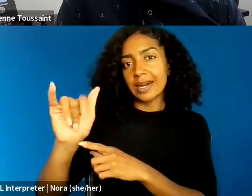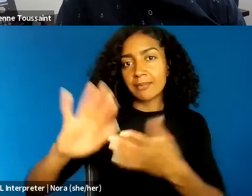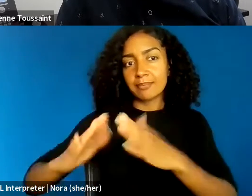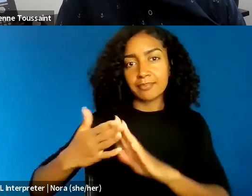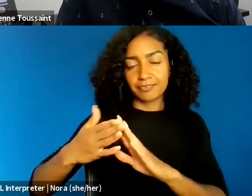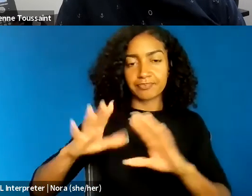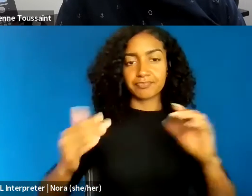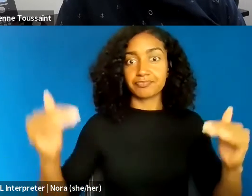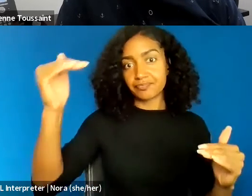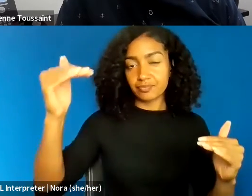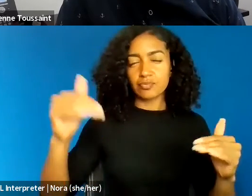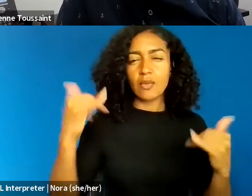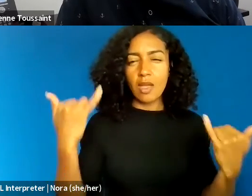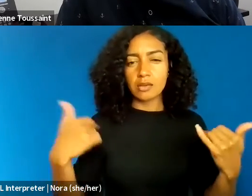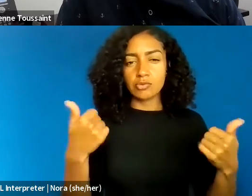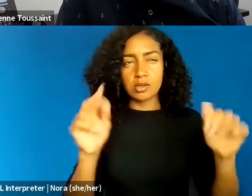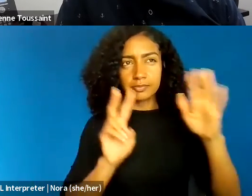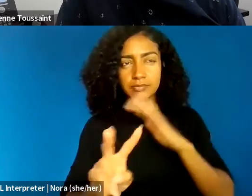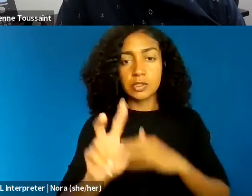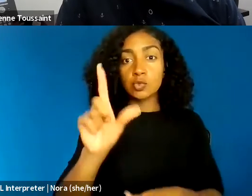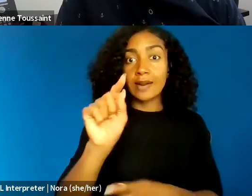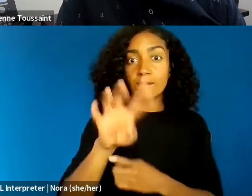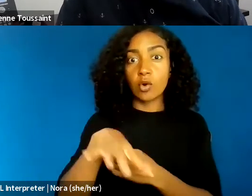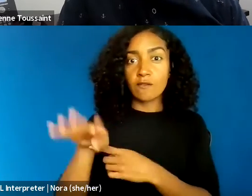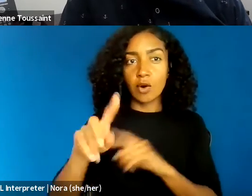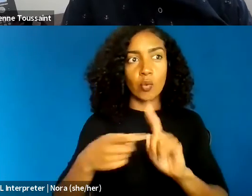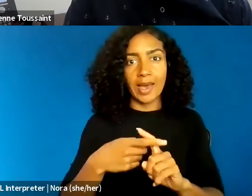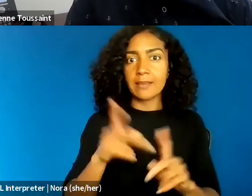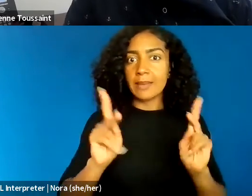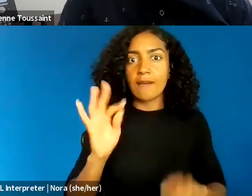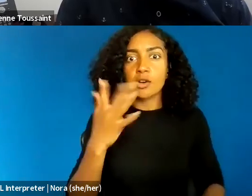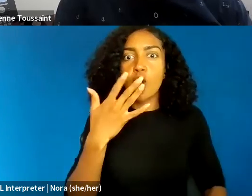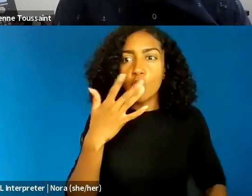when people of color make up the majority. And really in the ensuing years